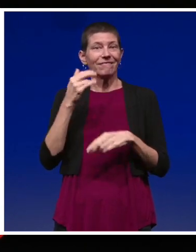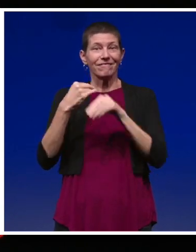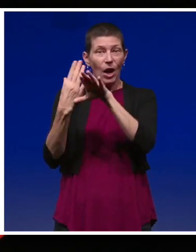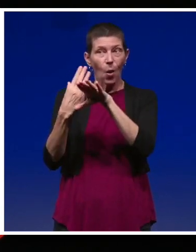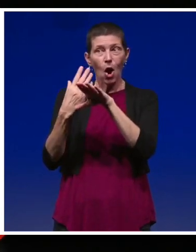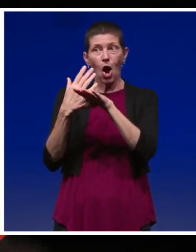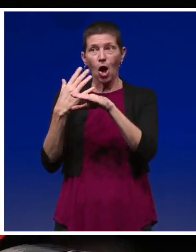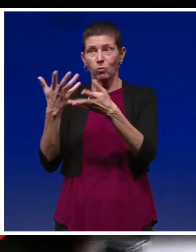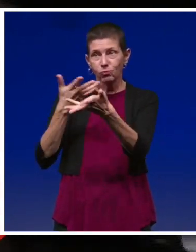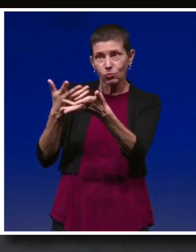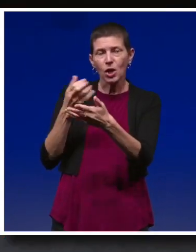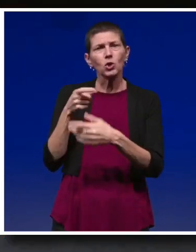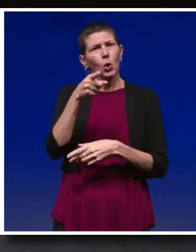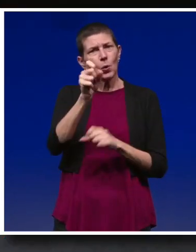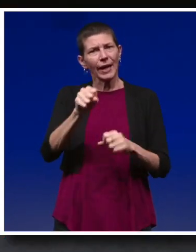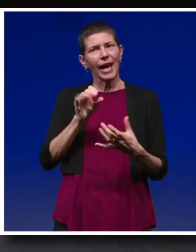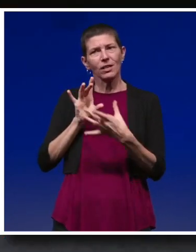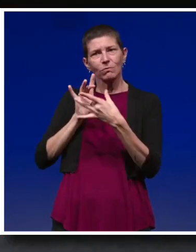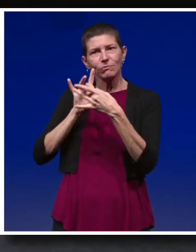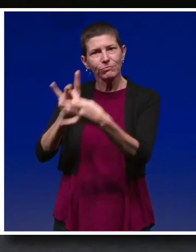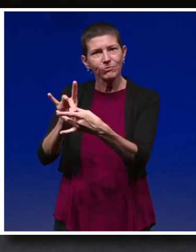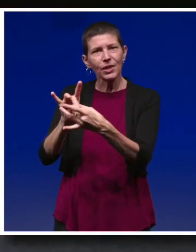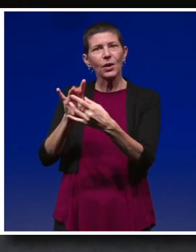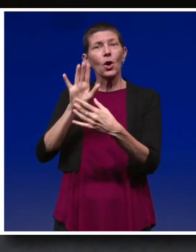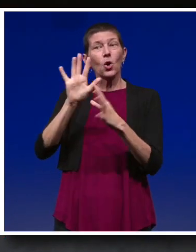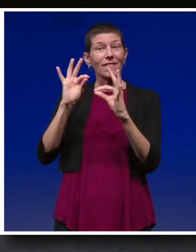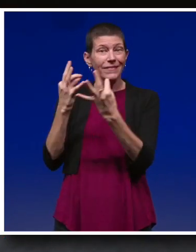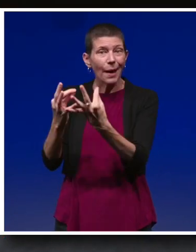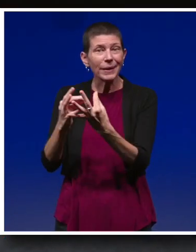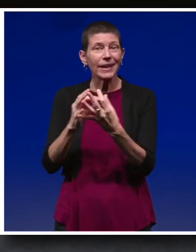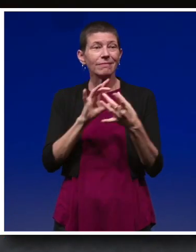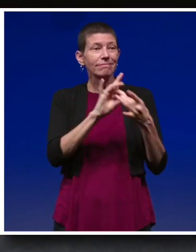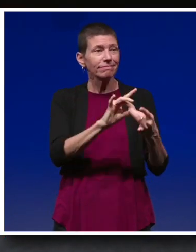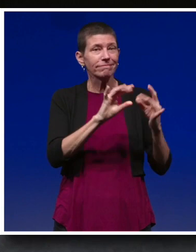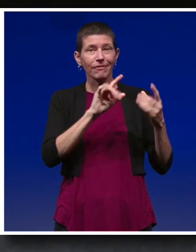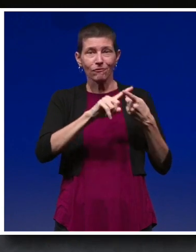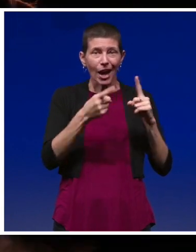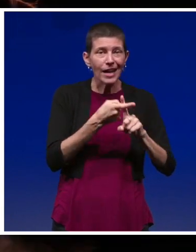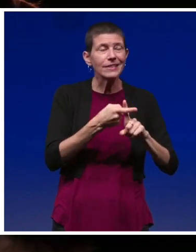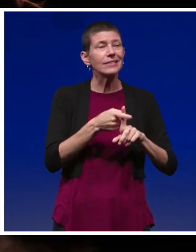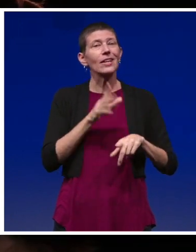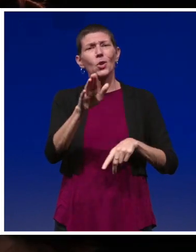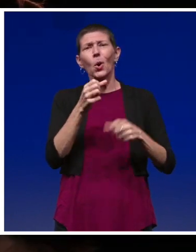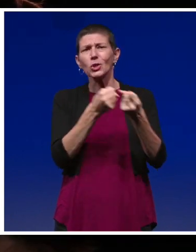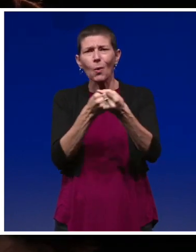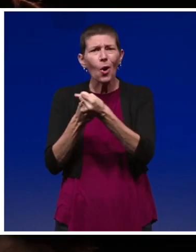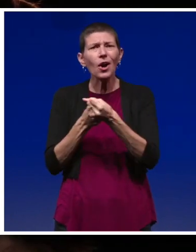so that you can be connected with your family, your friends, your support system,